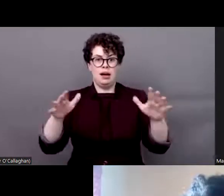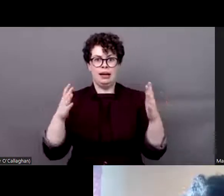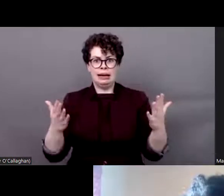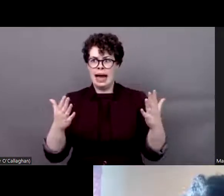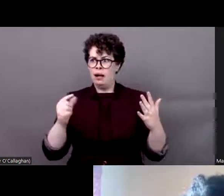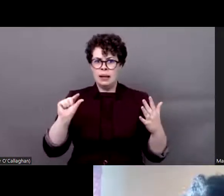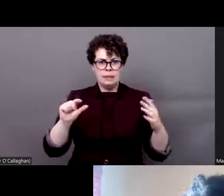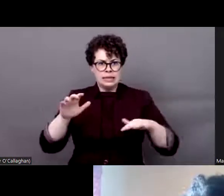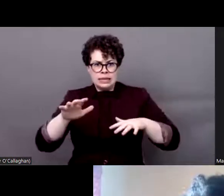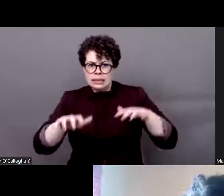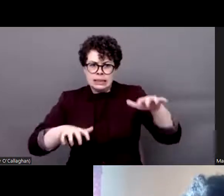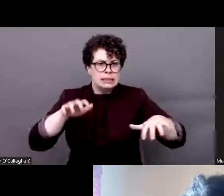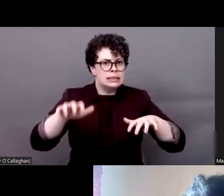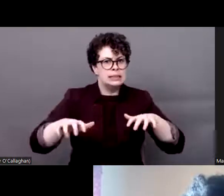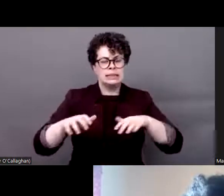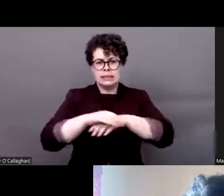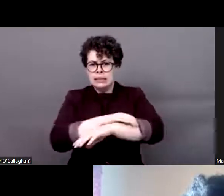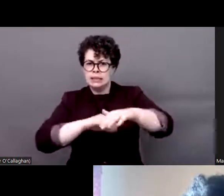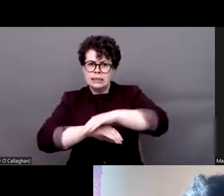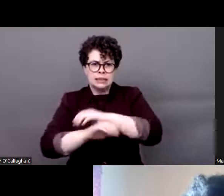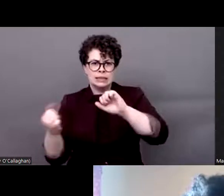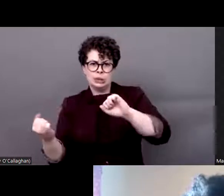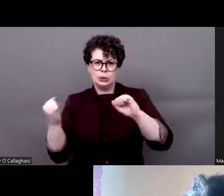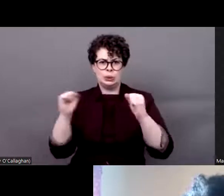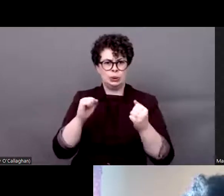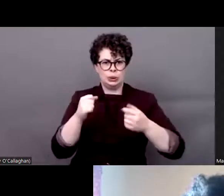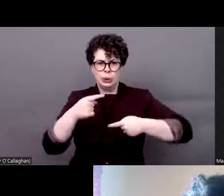underrepresented groups addressing intersectionality and to also support